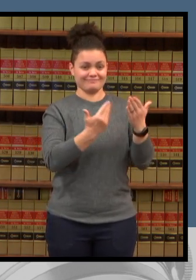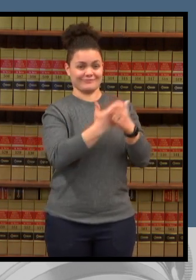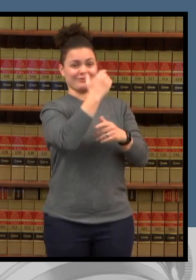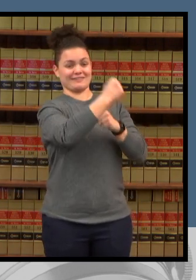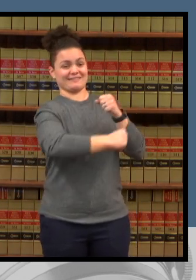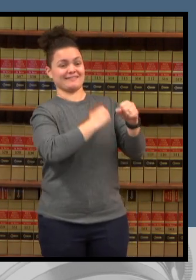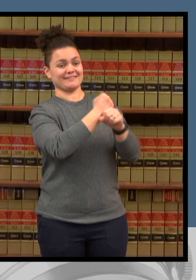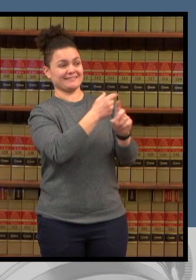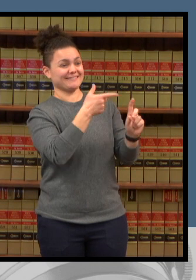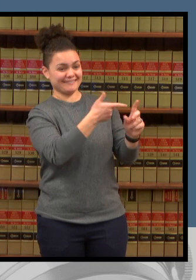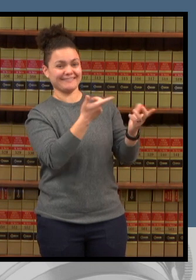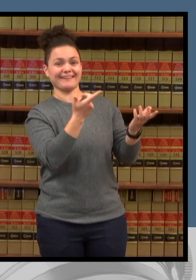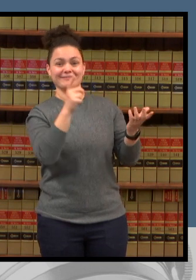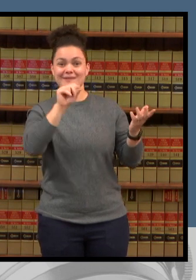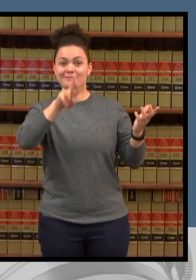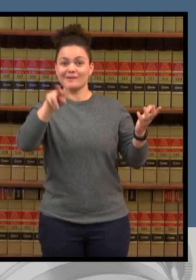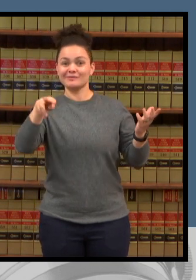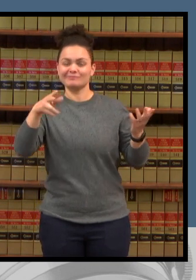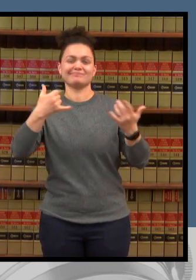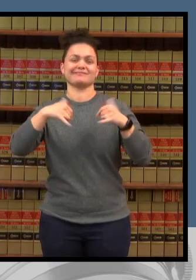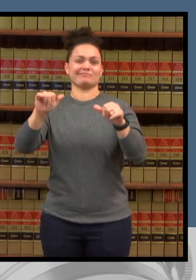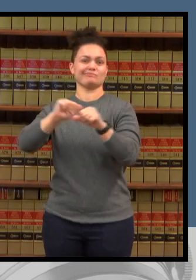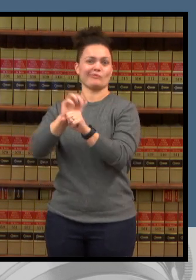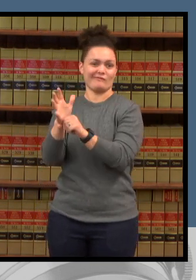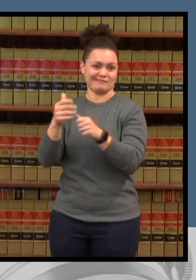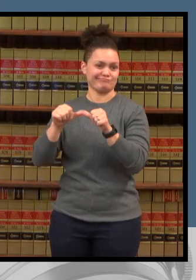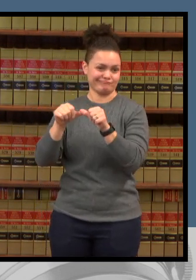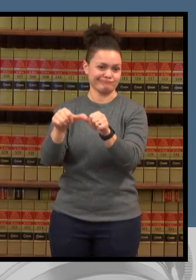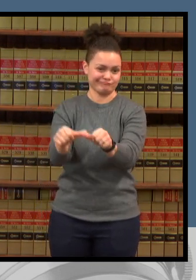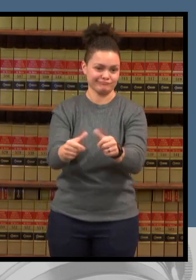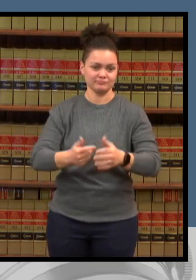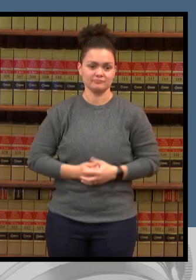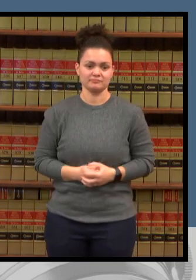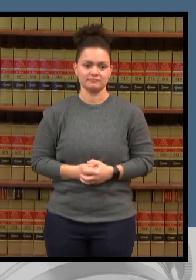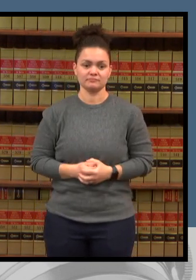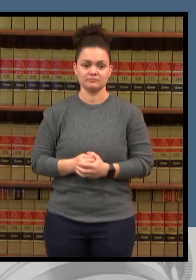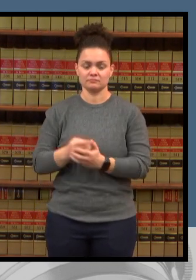update i am joined by bob mcdonnell the executive director of denver public health and environment